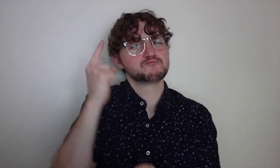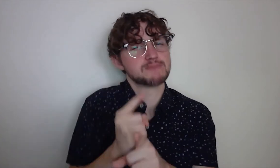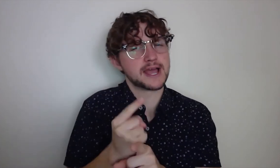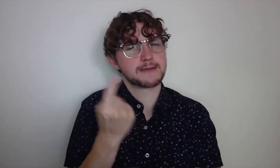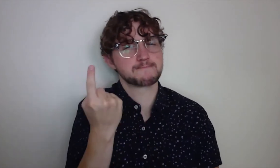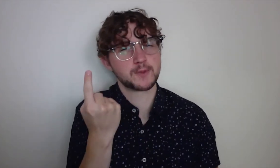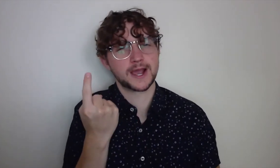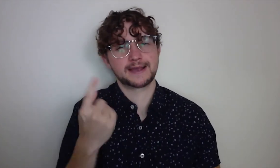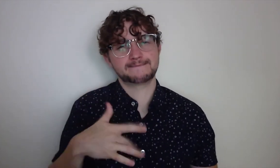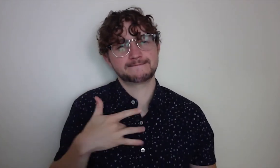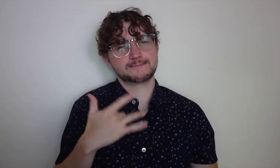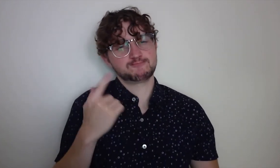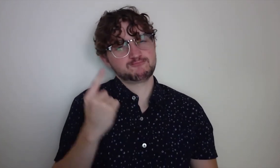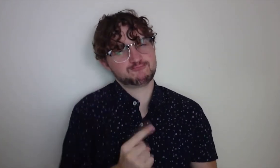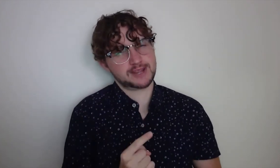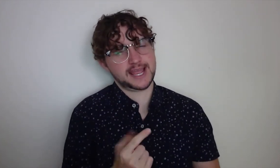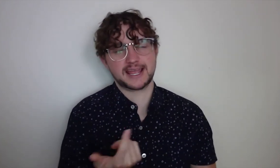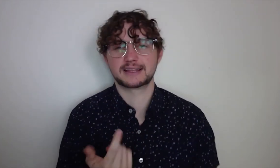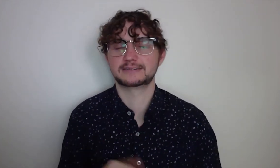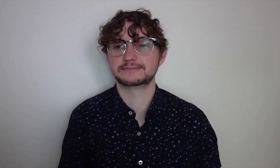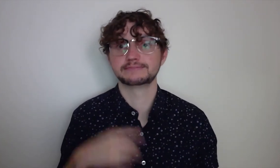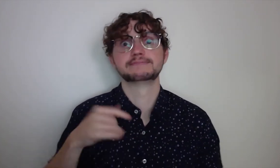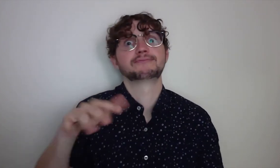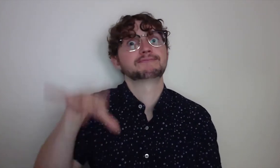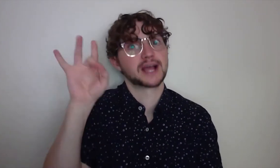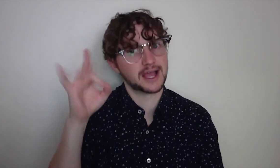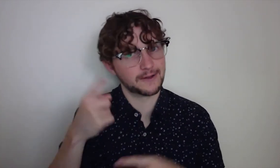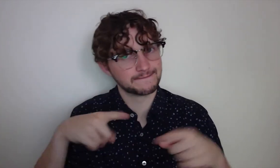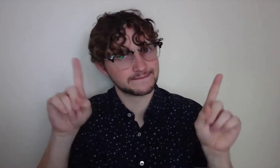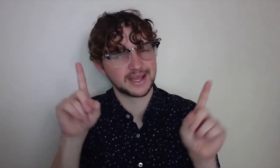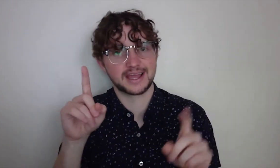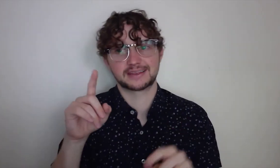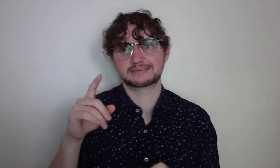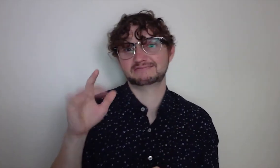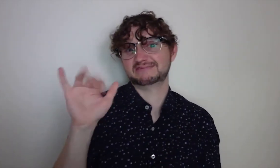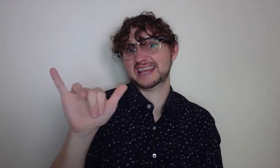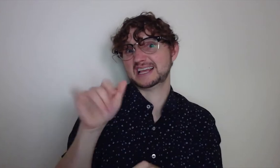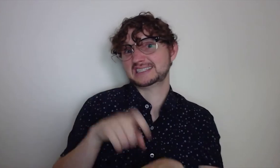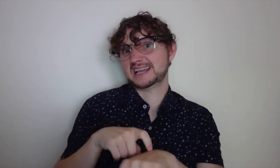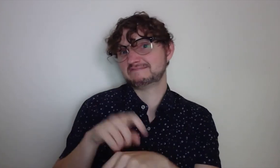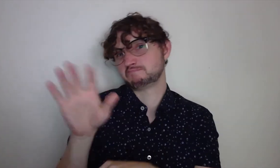but I was looking for the perfect one. The one that felt right to me.